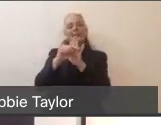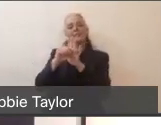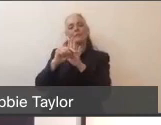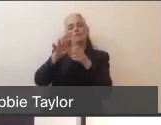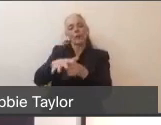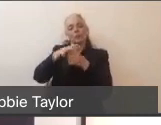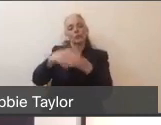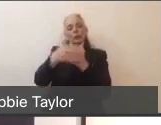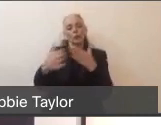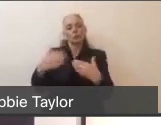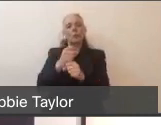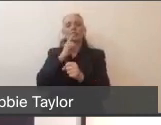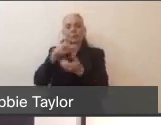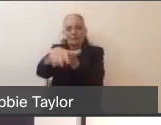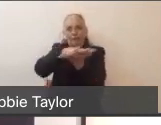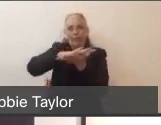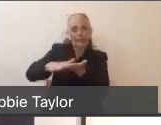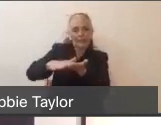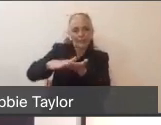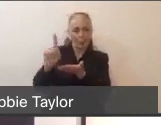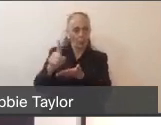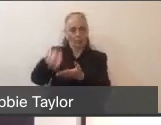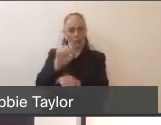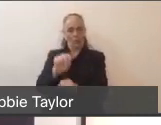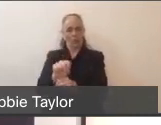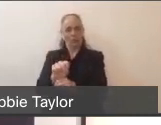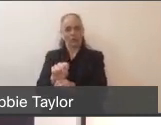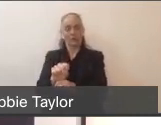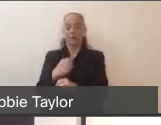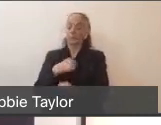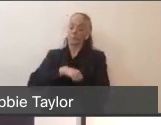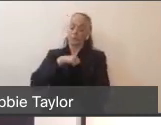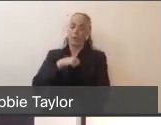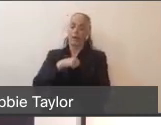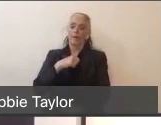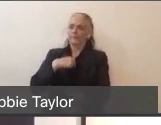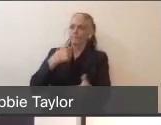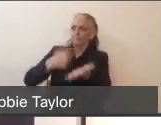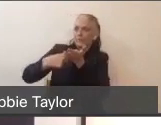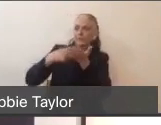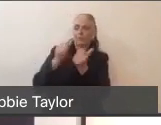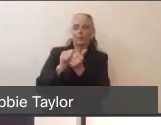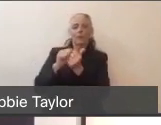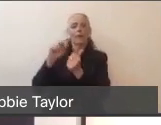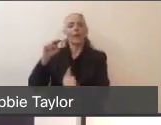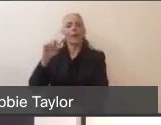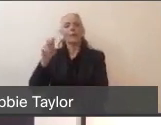particularly of my emergency department but also just in talking a bunch with the docs in Novato Community and Marin Health Medical Center,